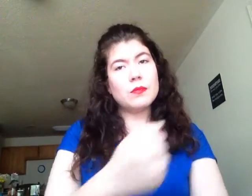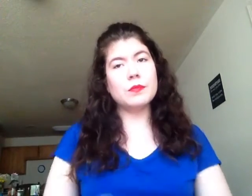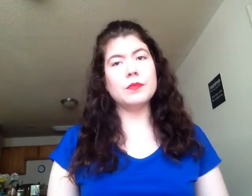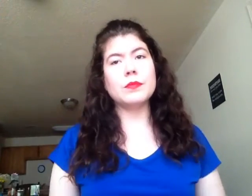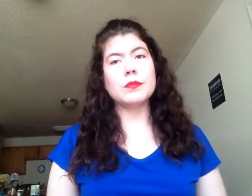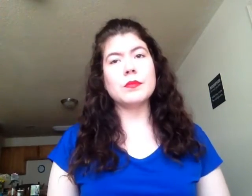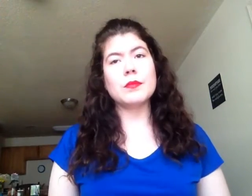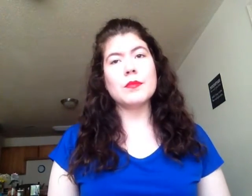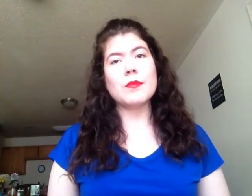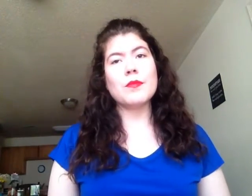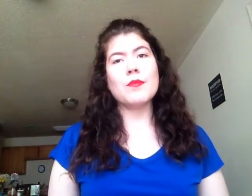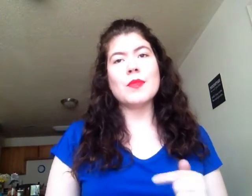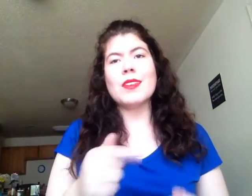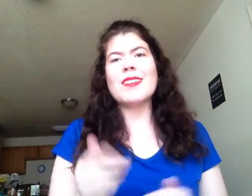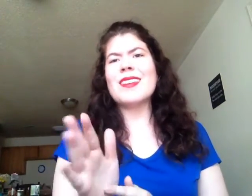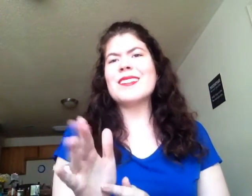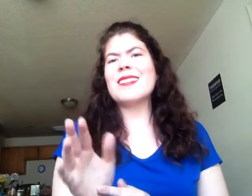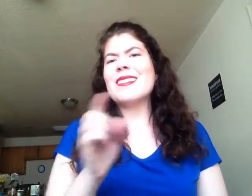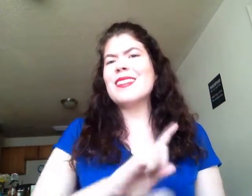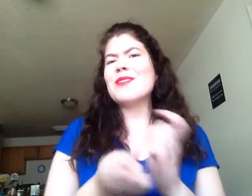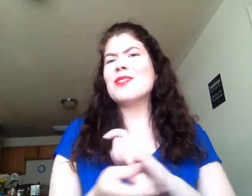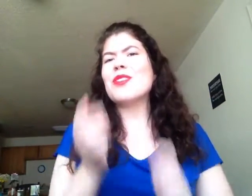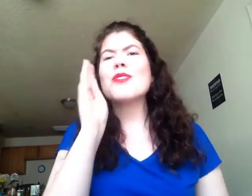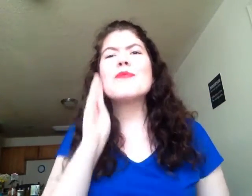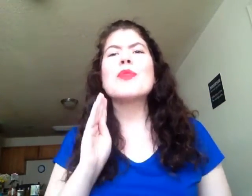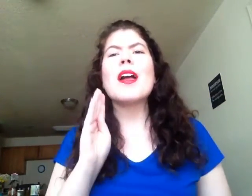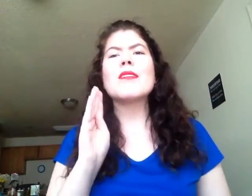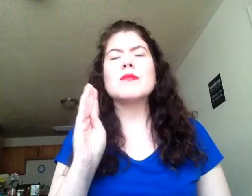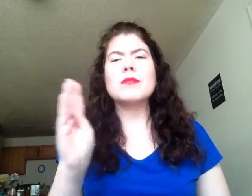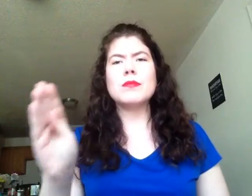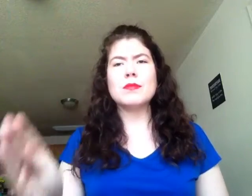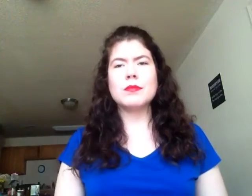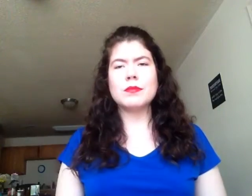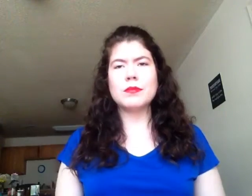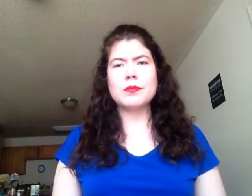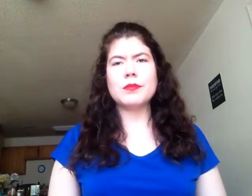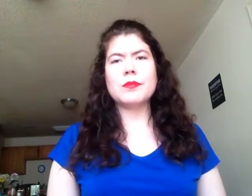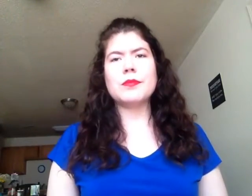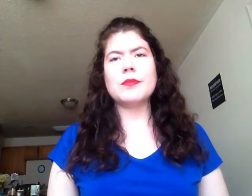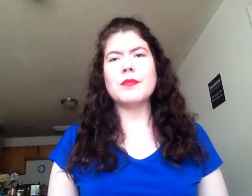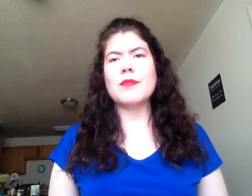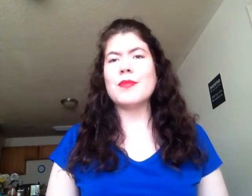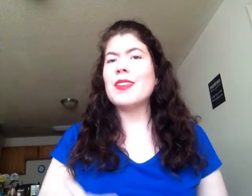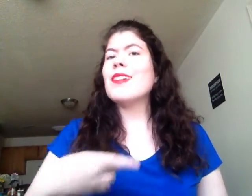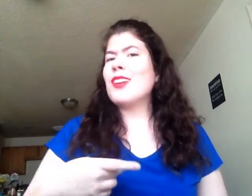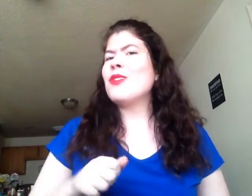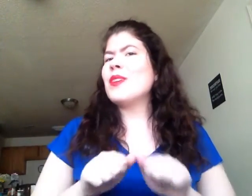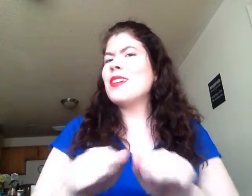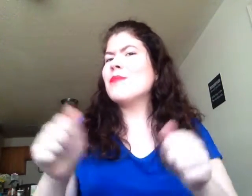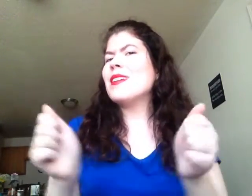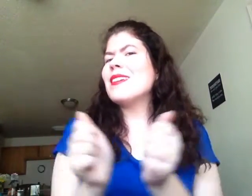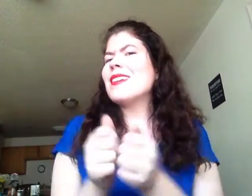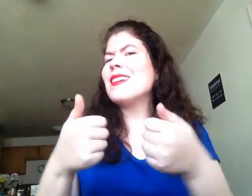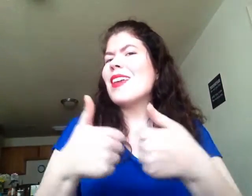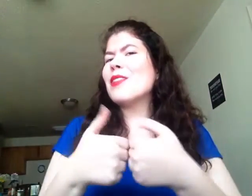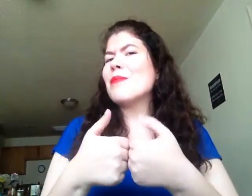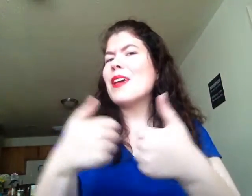When leaves changed brown. You and I can together, baby